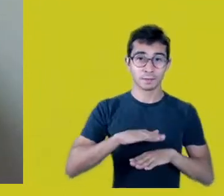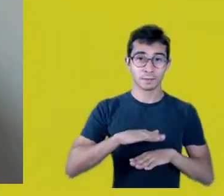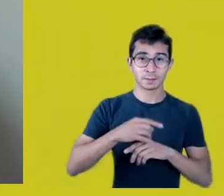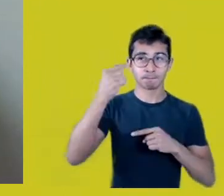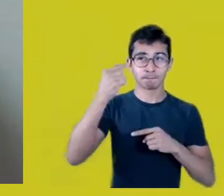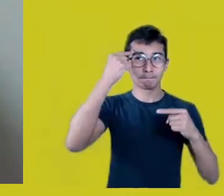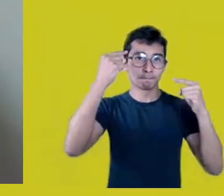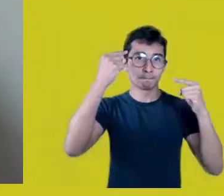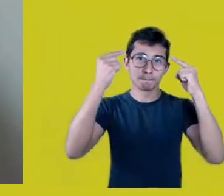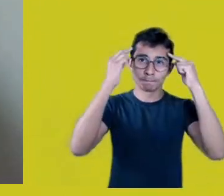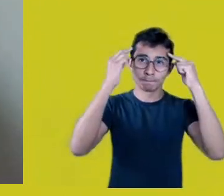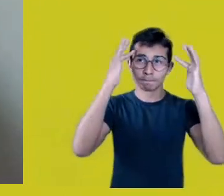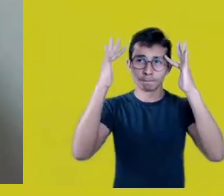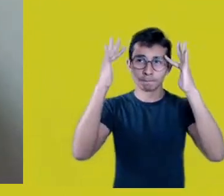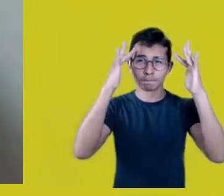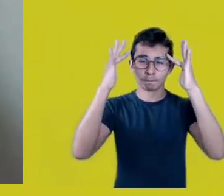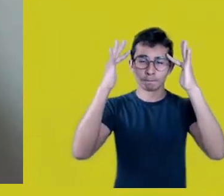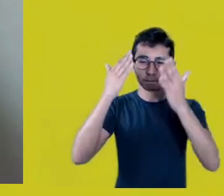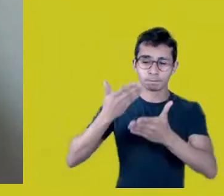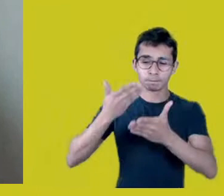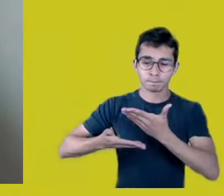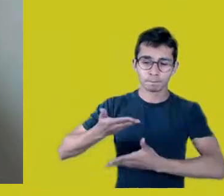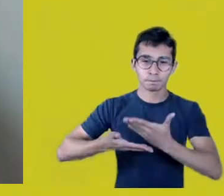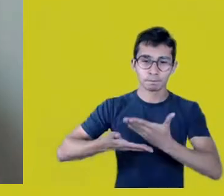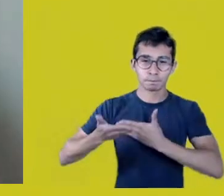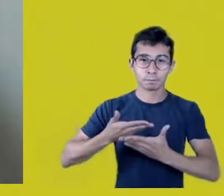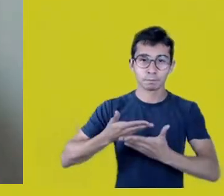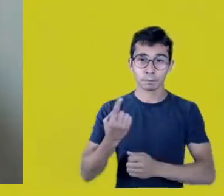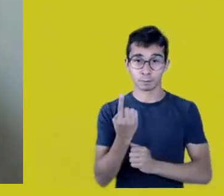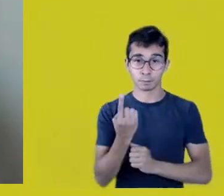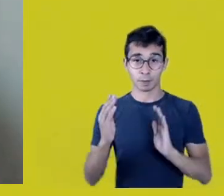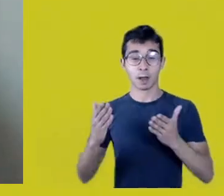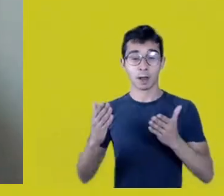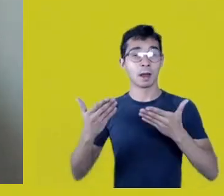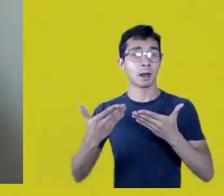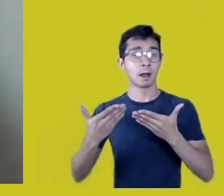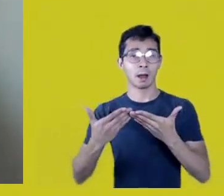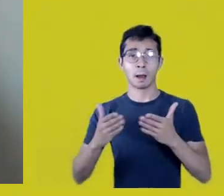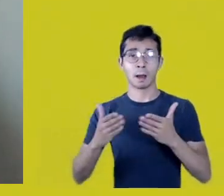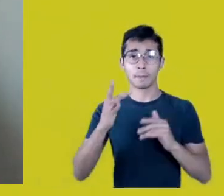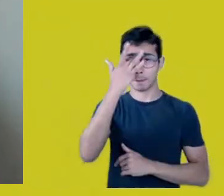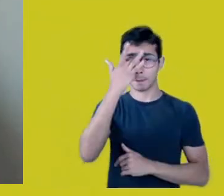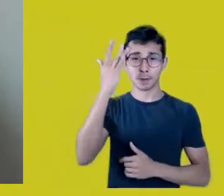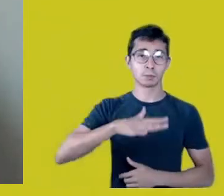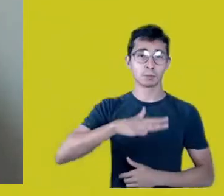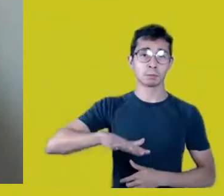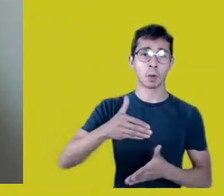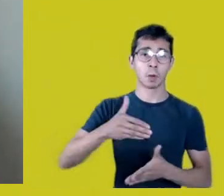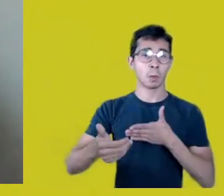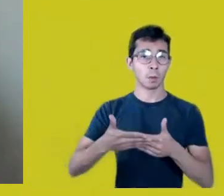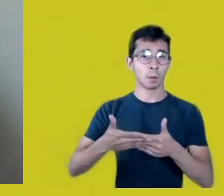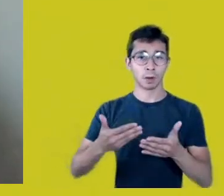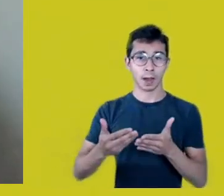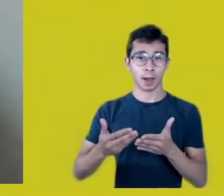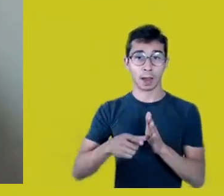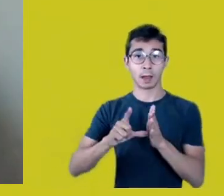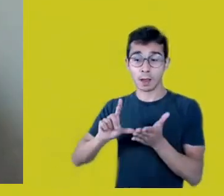and it is open to the general public, there’s no need to sign up, just log onto YouTube,